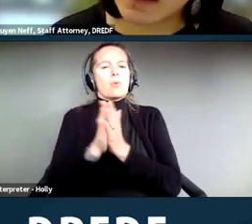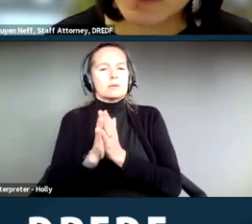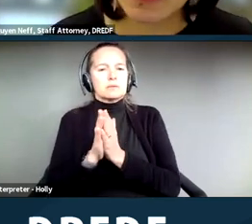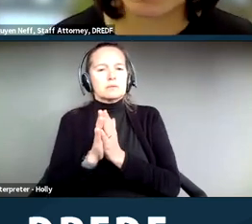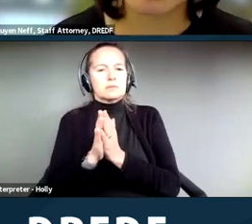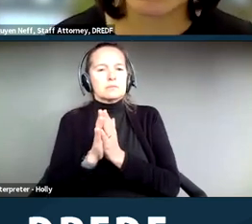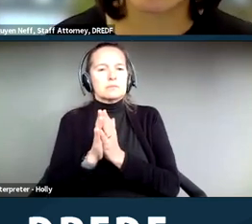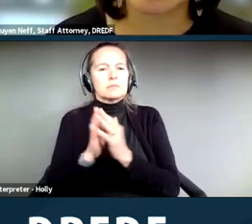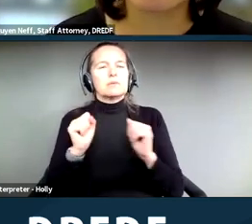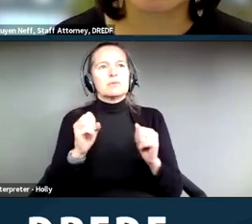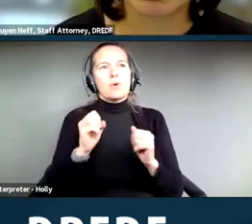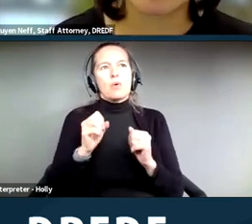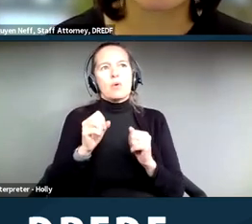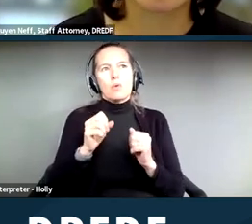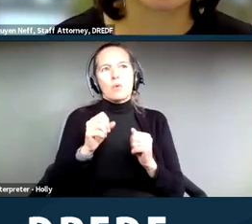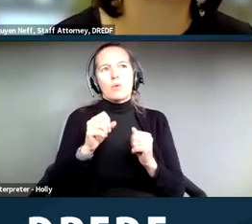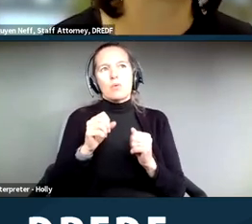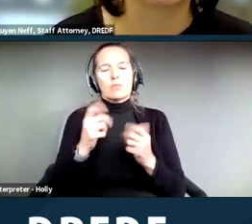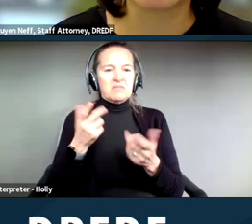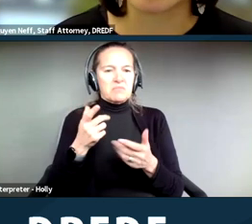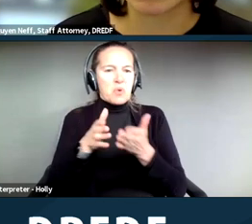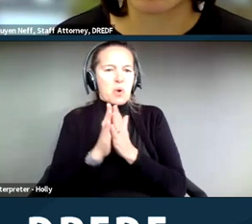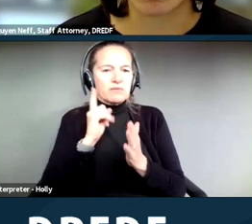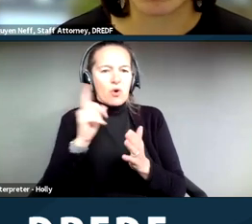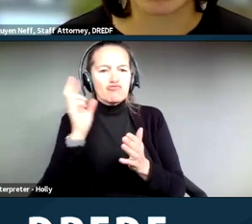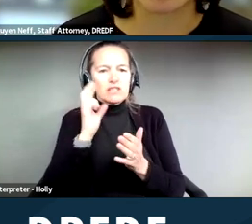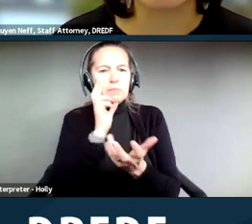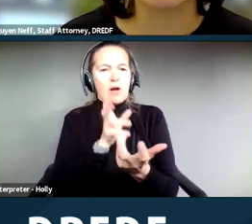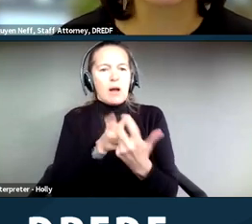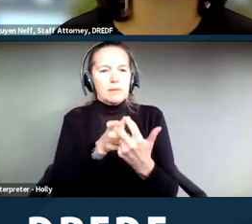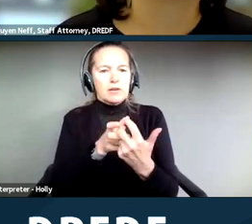tips in making that request beyond sort of the basics of what you should include.